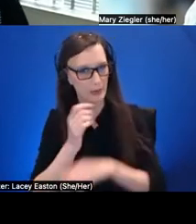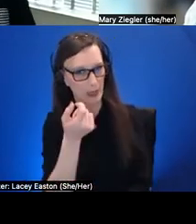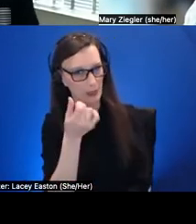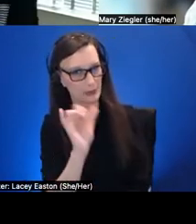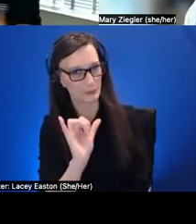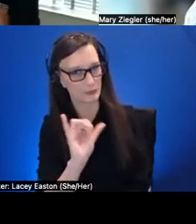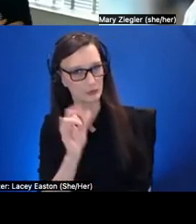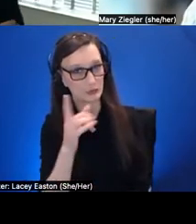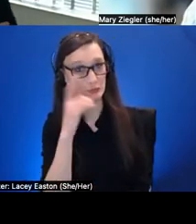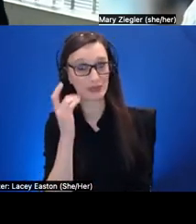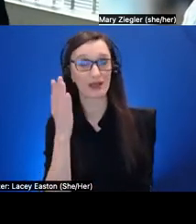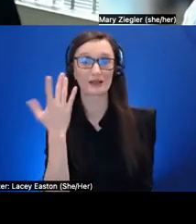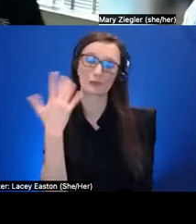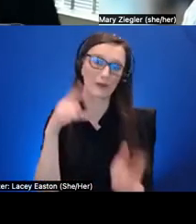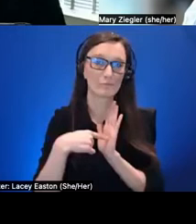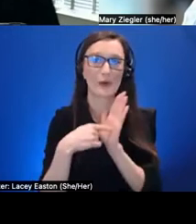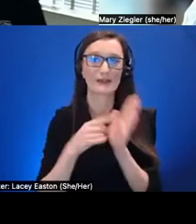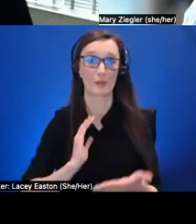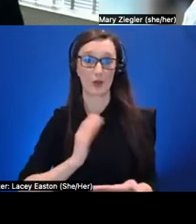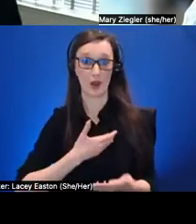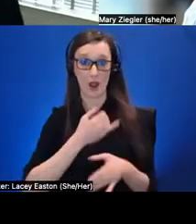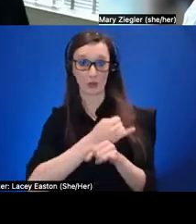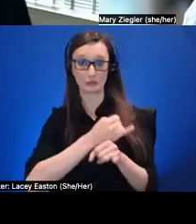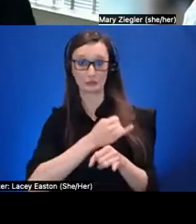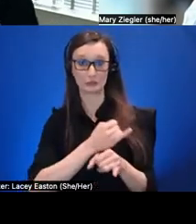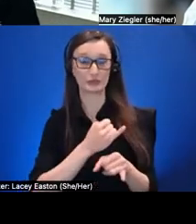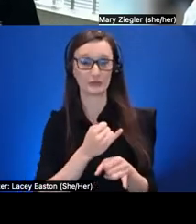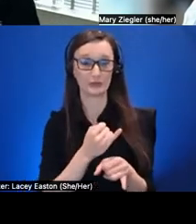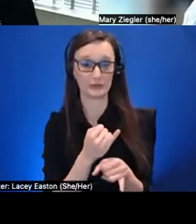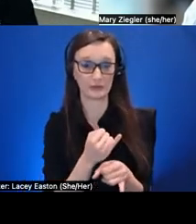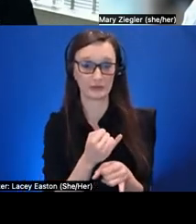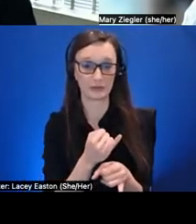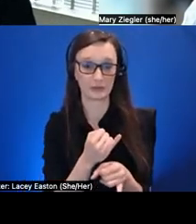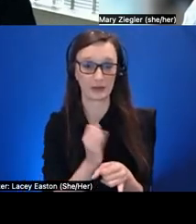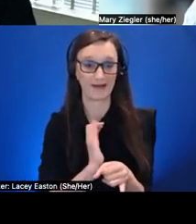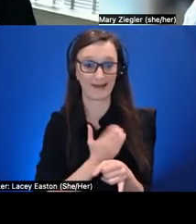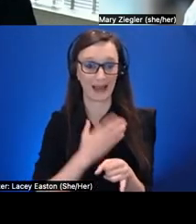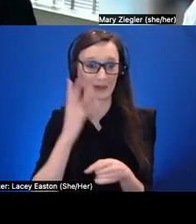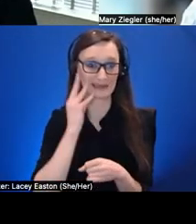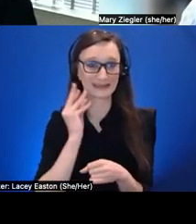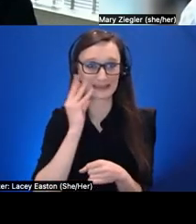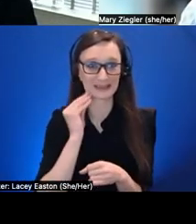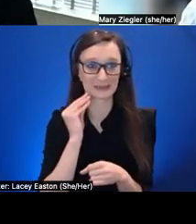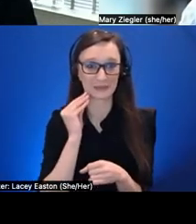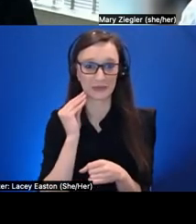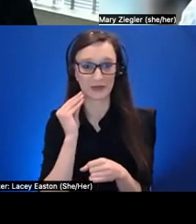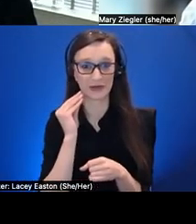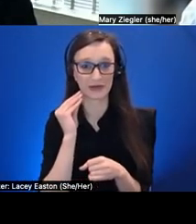for example at our institution our synchronous experiences um let's forget about the pandemic and